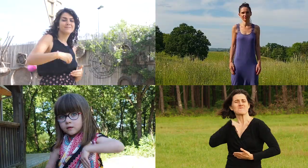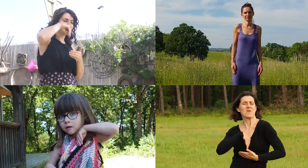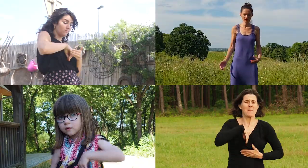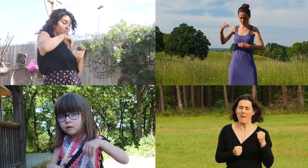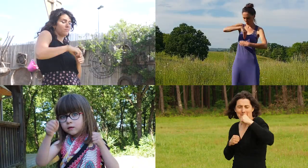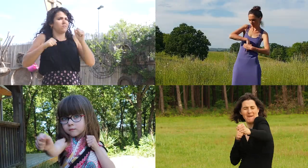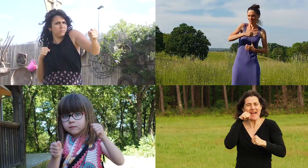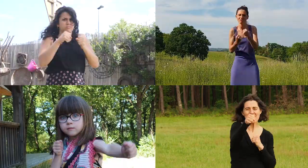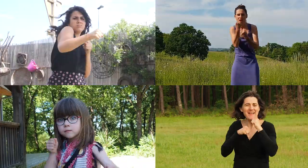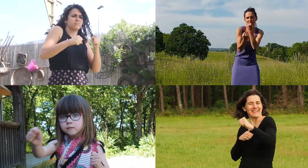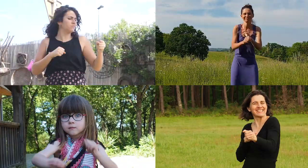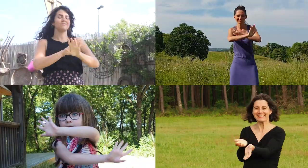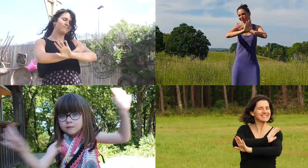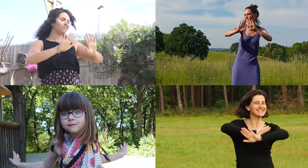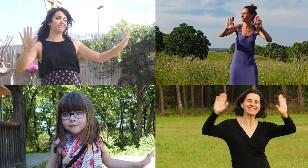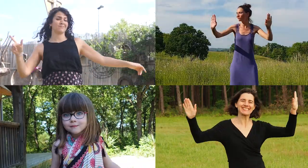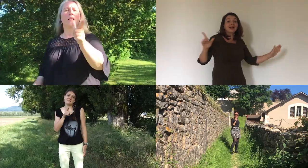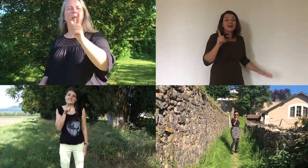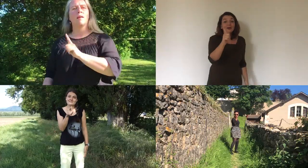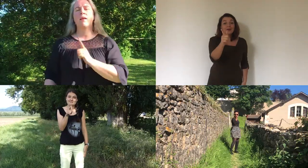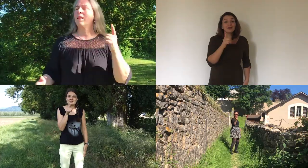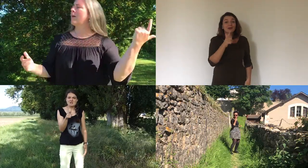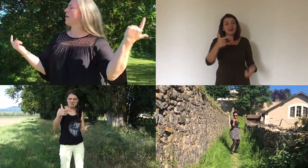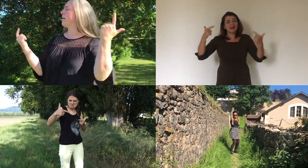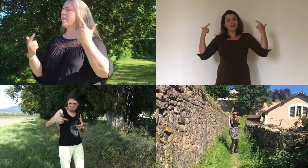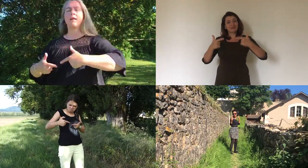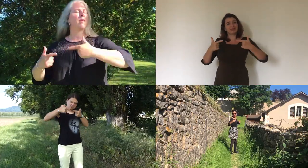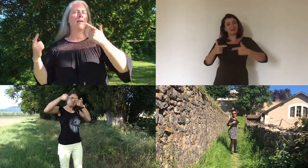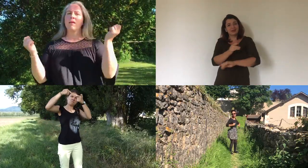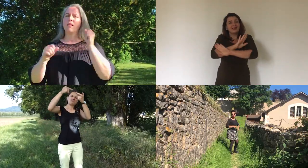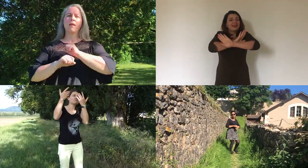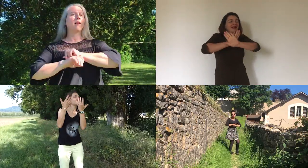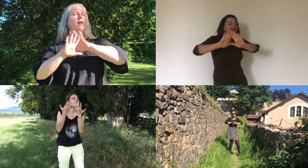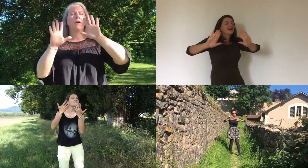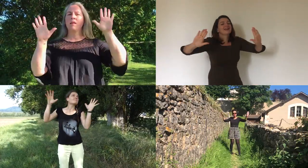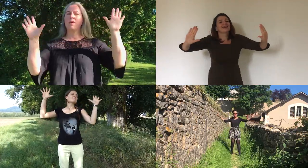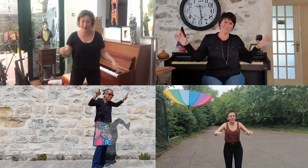No more fight left in me I don't want you to be my enemy